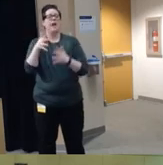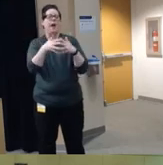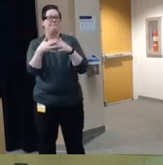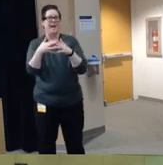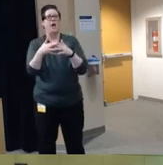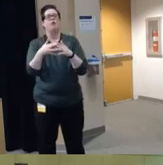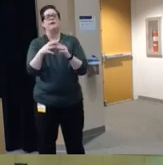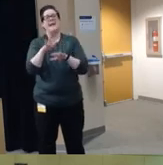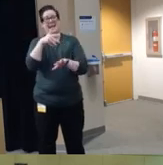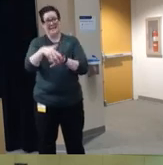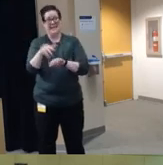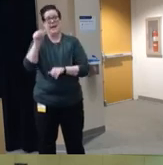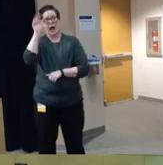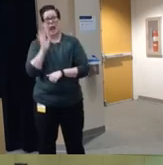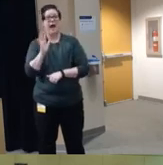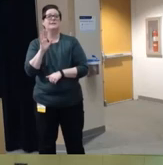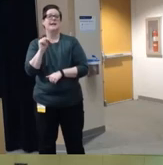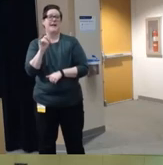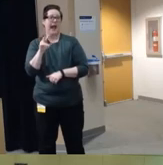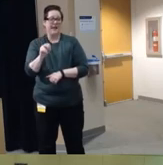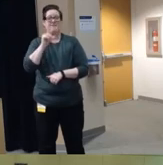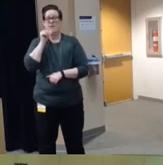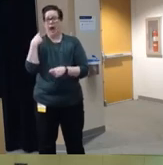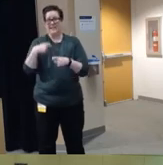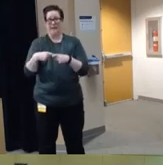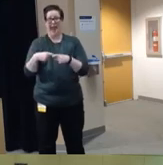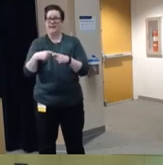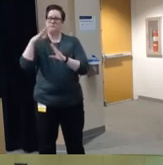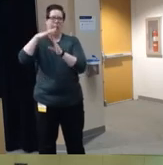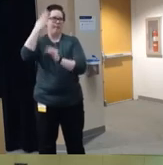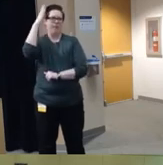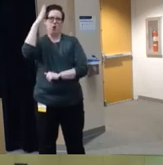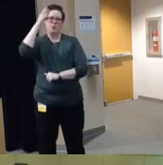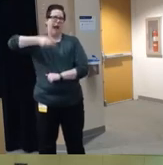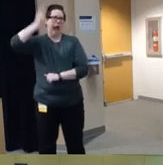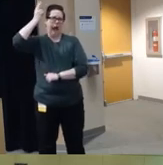Alaskan native non-hispanic youth in the blue line at the top um followed by white